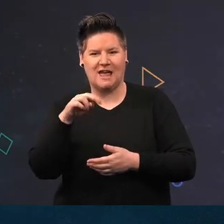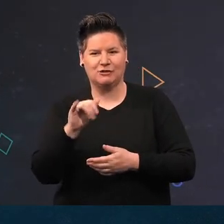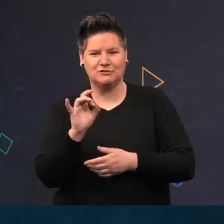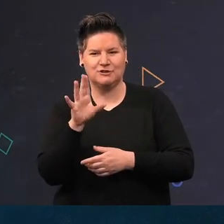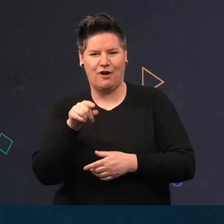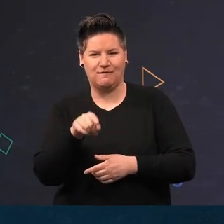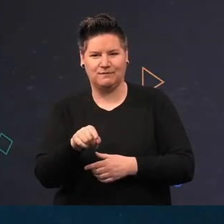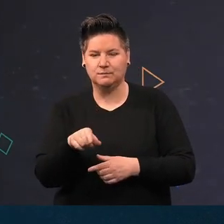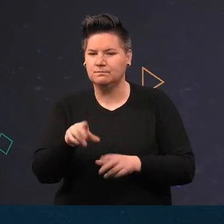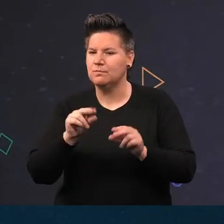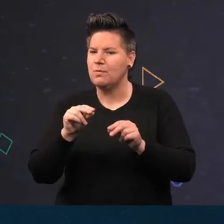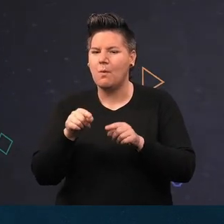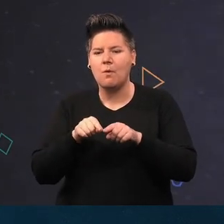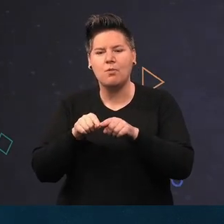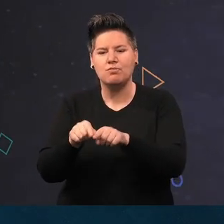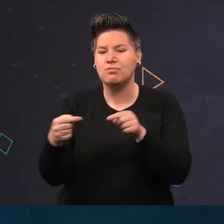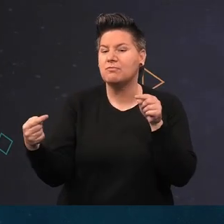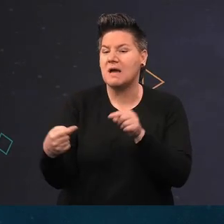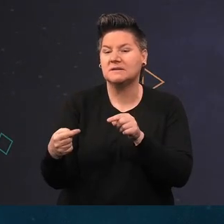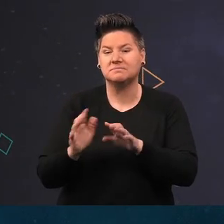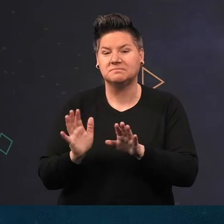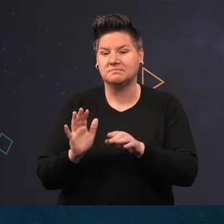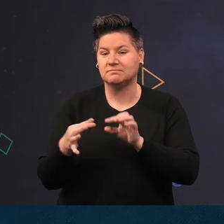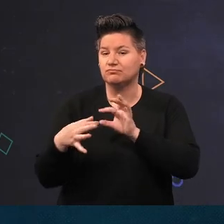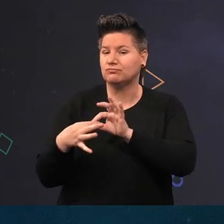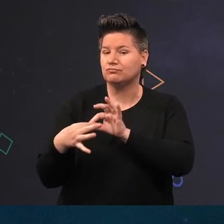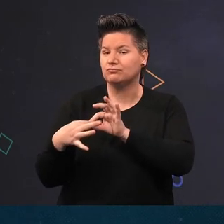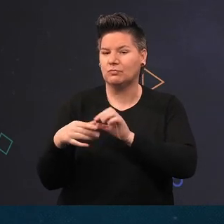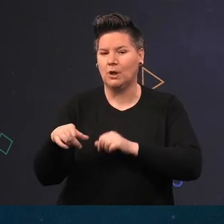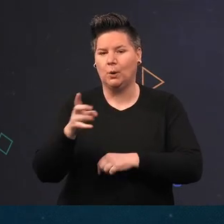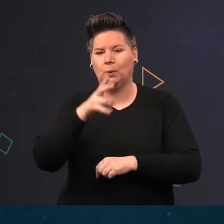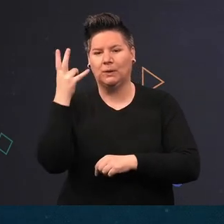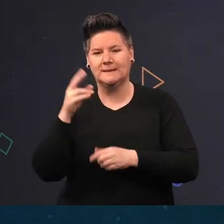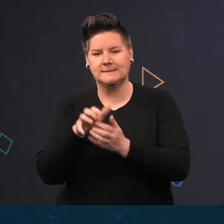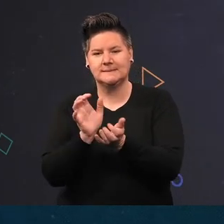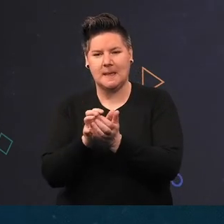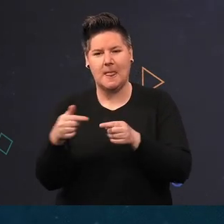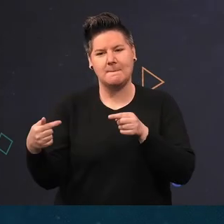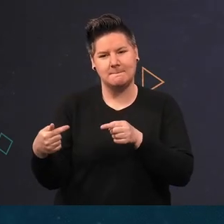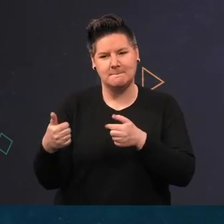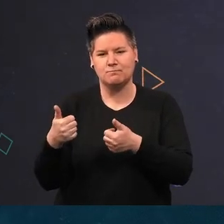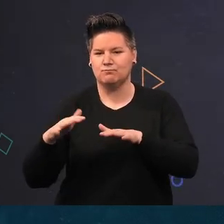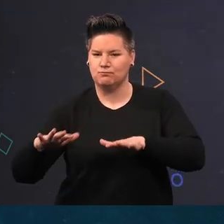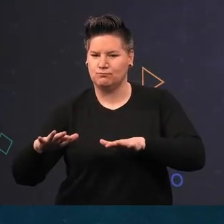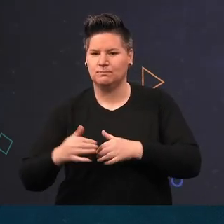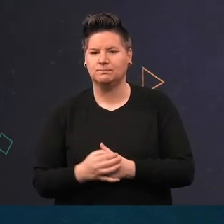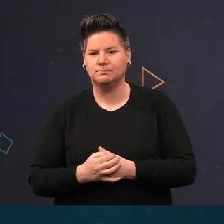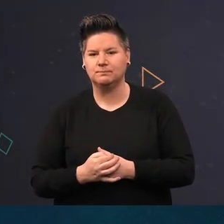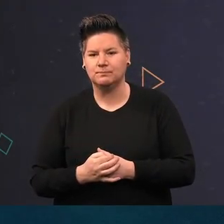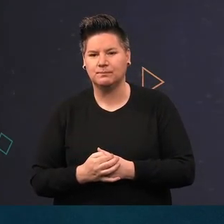This orange Bloody Henry starfish is no threat to the Queen scallop. It feeds on the detritus on the sediment surface as well as sponges and hydroids.